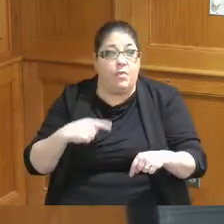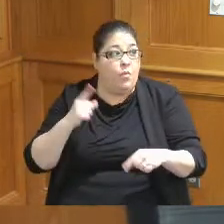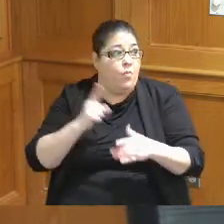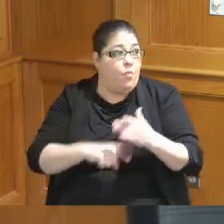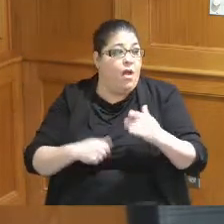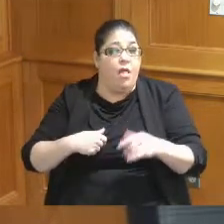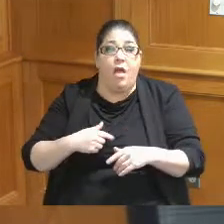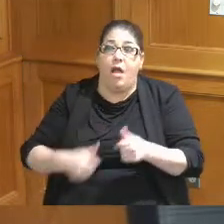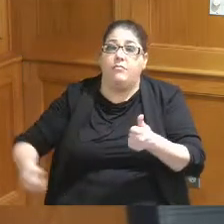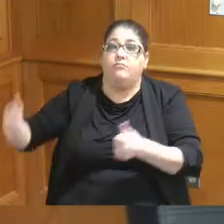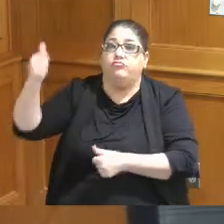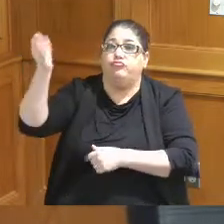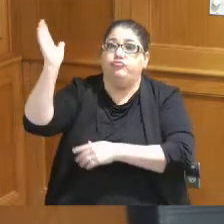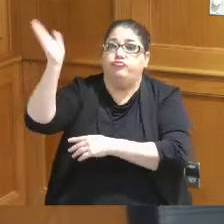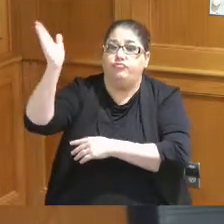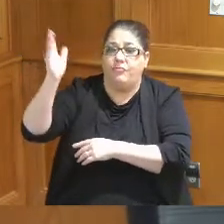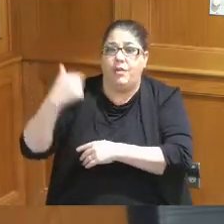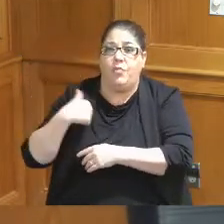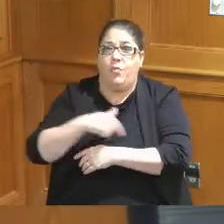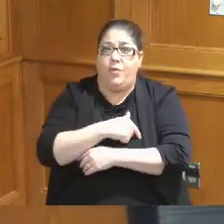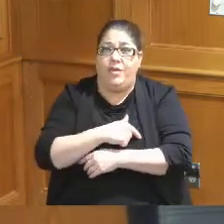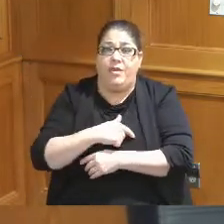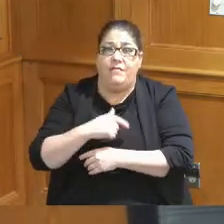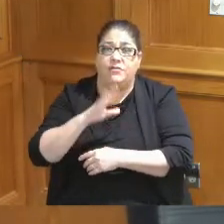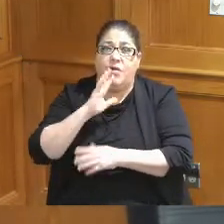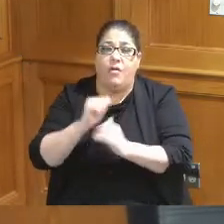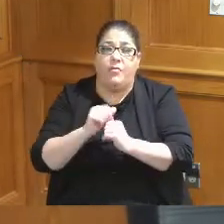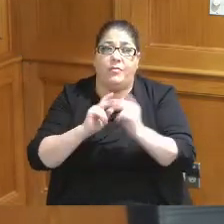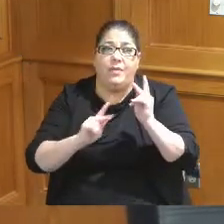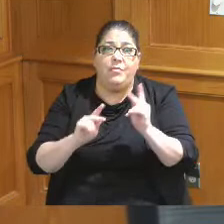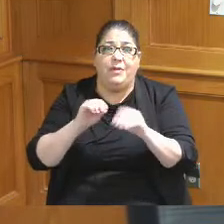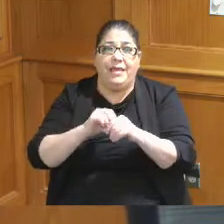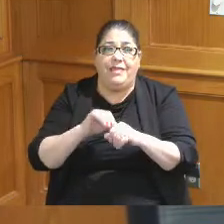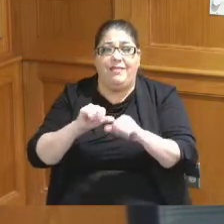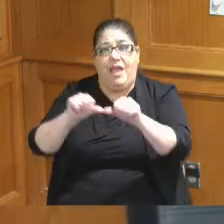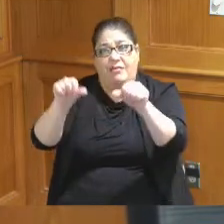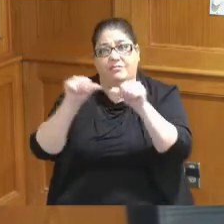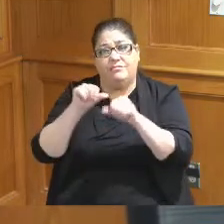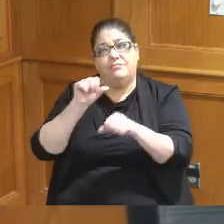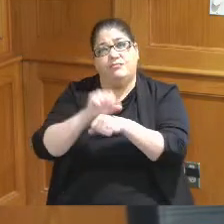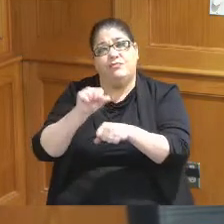have also been on a conversation with a lot of folks that's in this Arena across the country